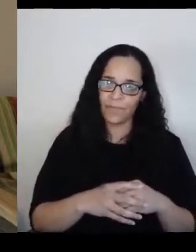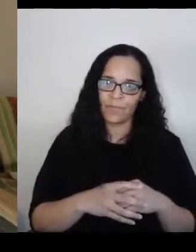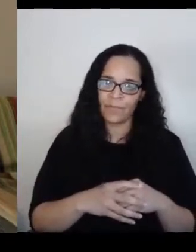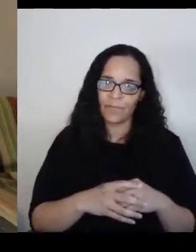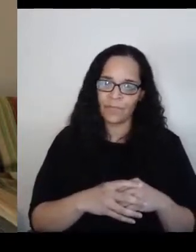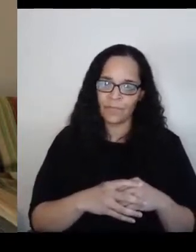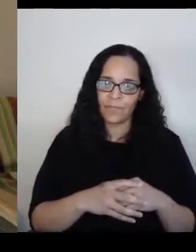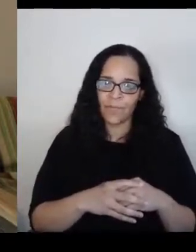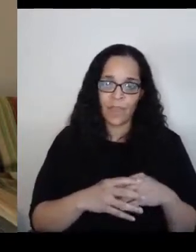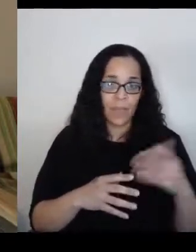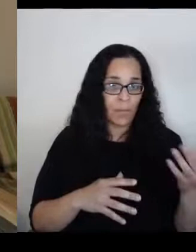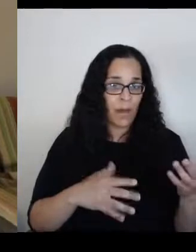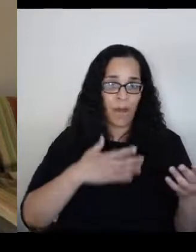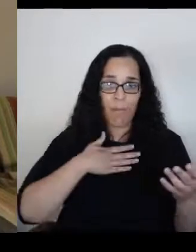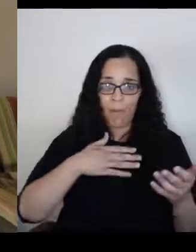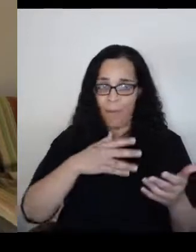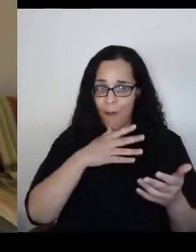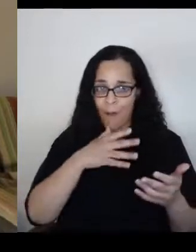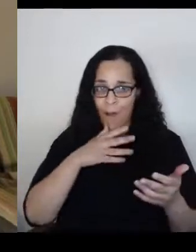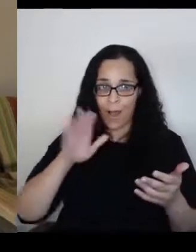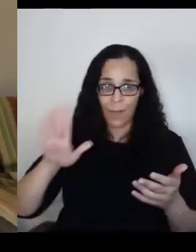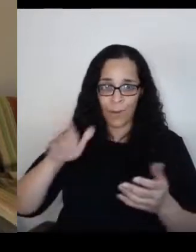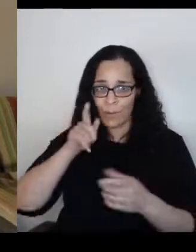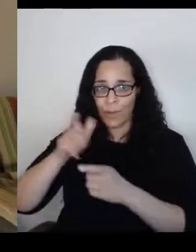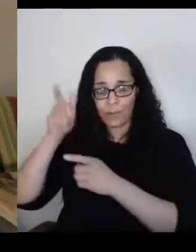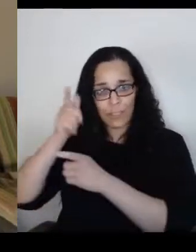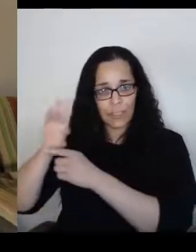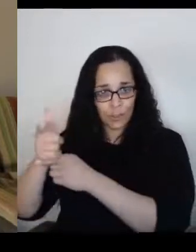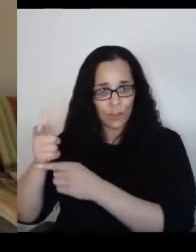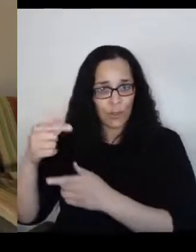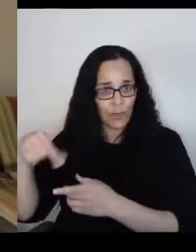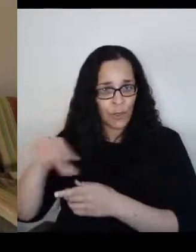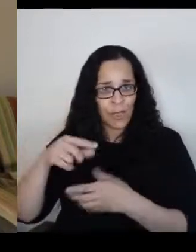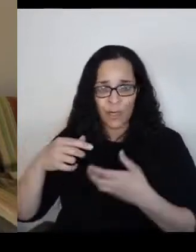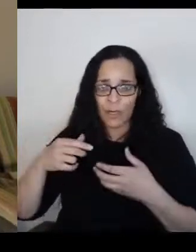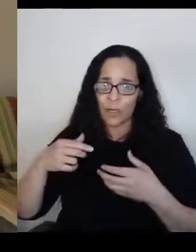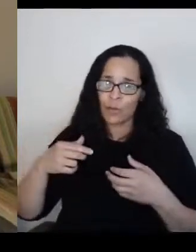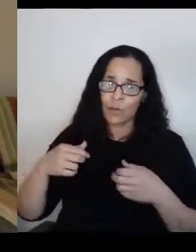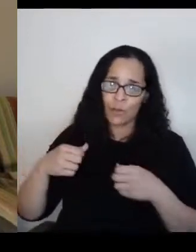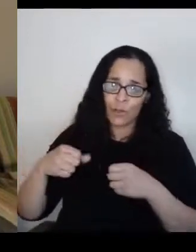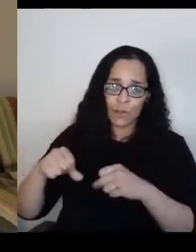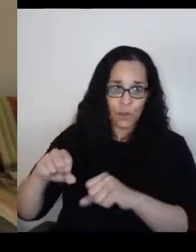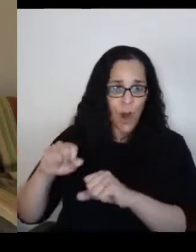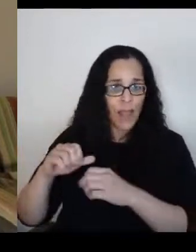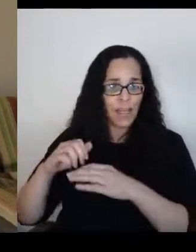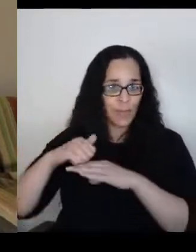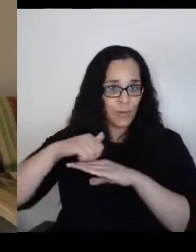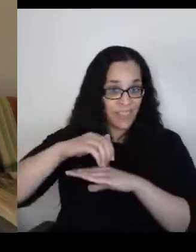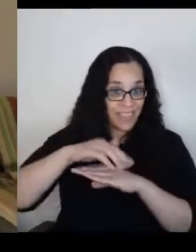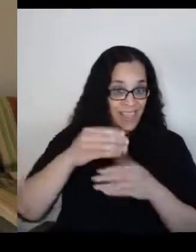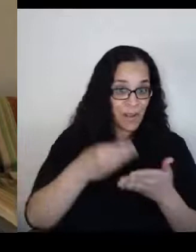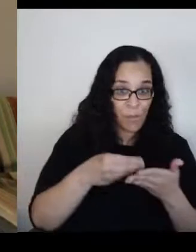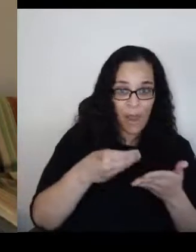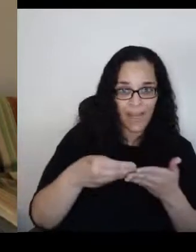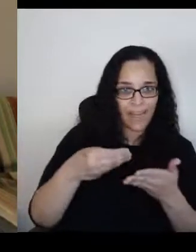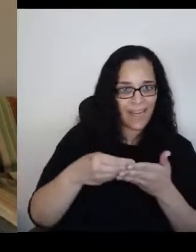and her siblings to send them money, to get the visa, et cetera, et cetera,